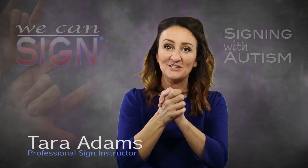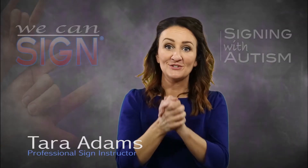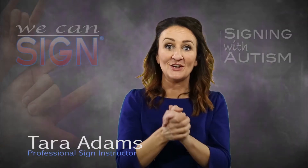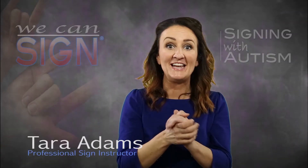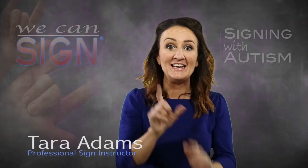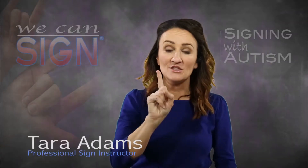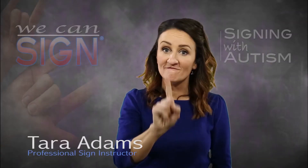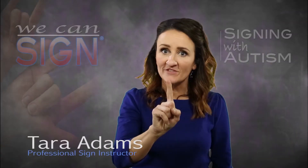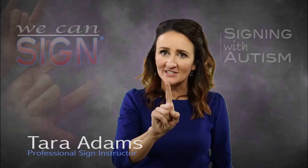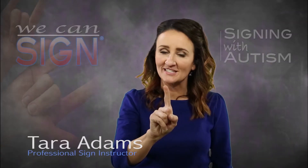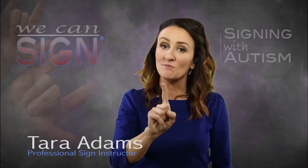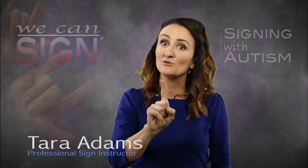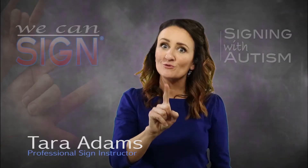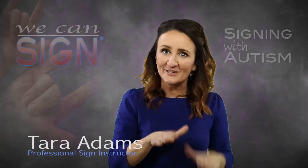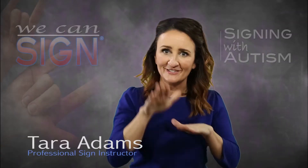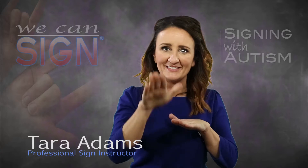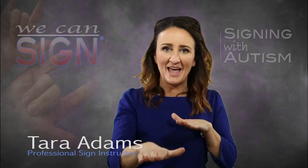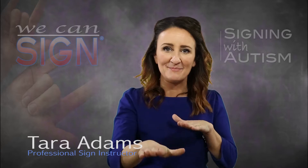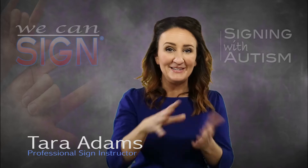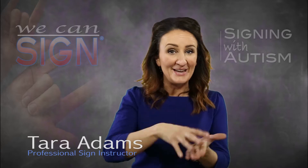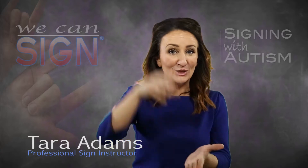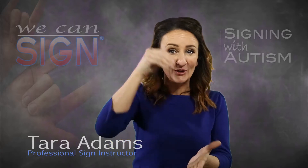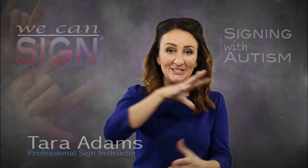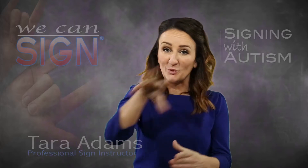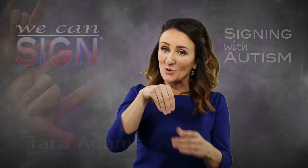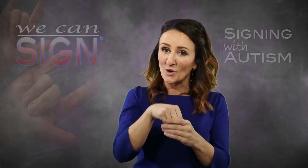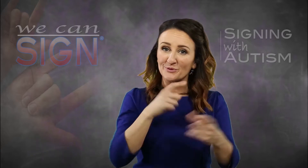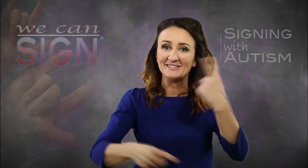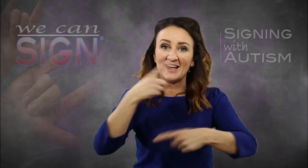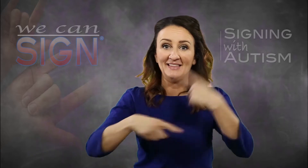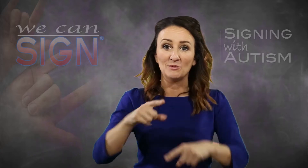a professional sign instructor who created this video series specifically to bridge the communication barriers that exist between nonverbal and autistic